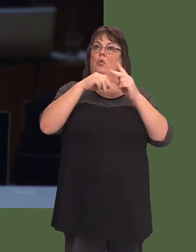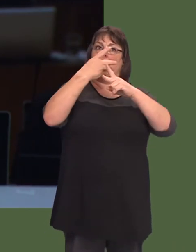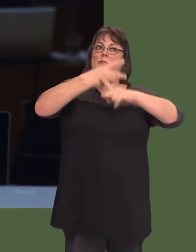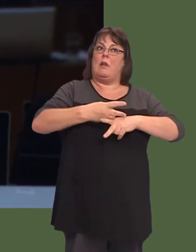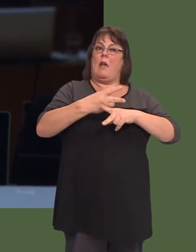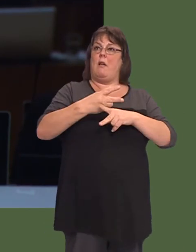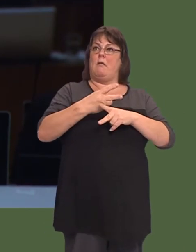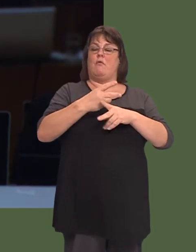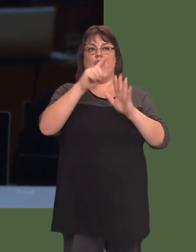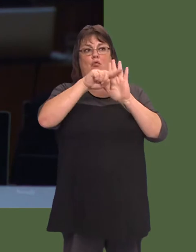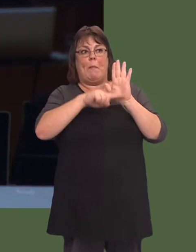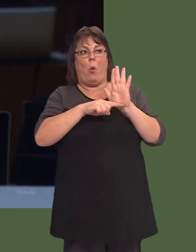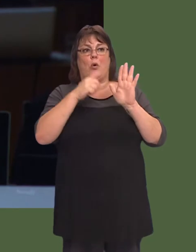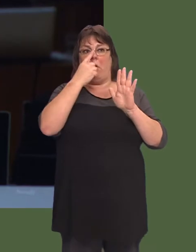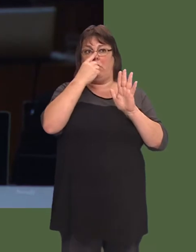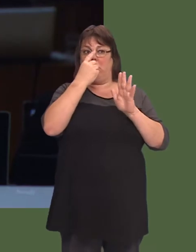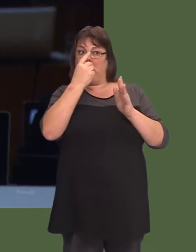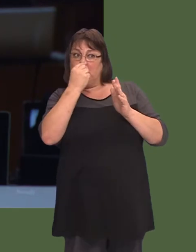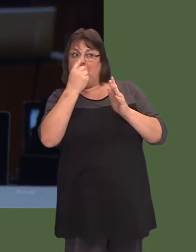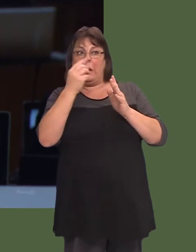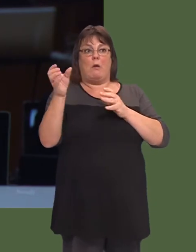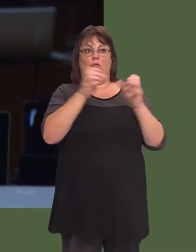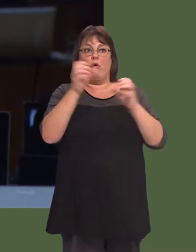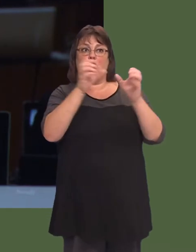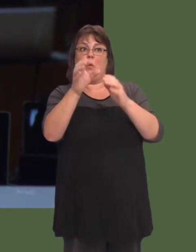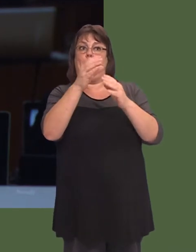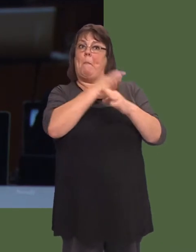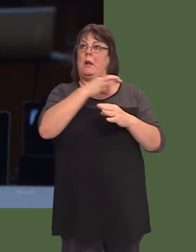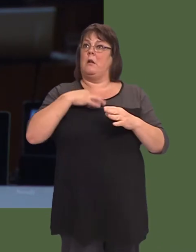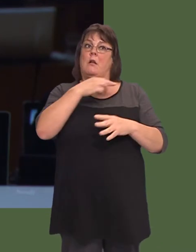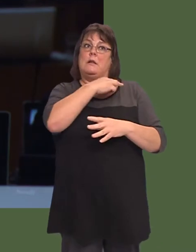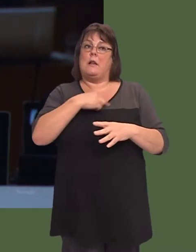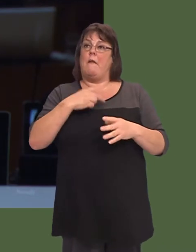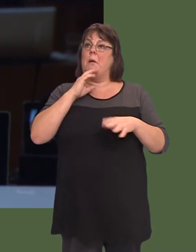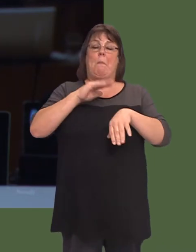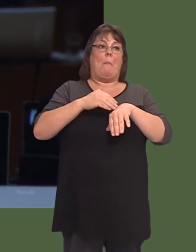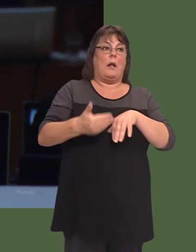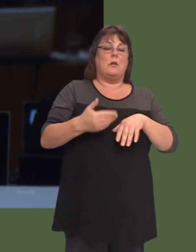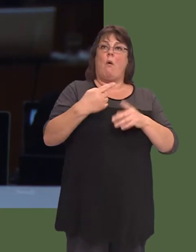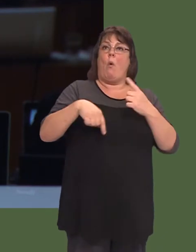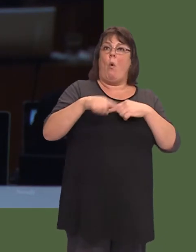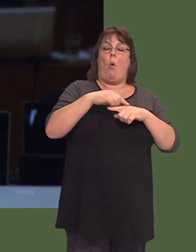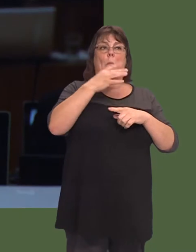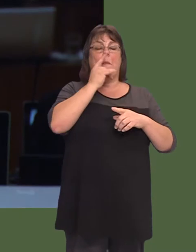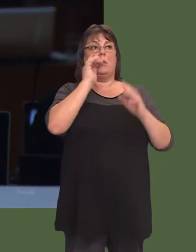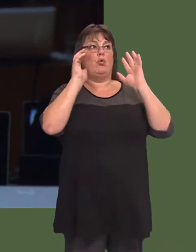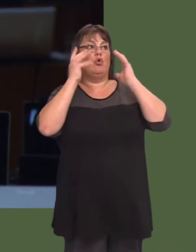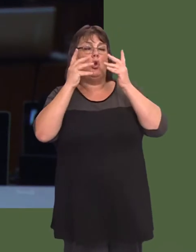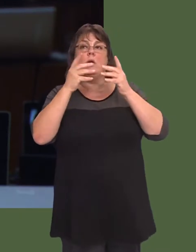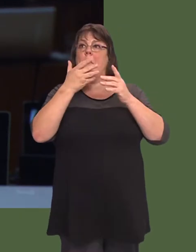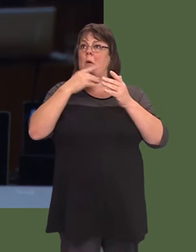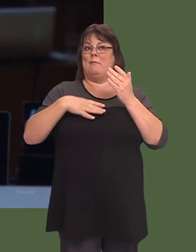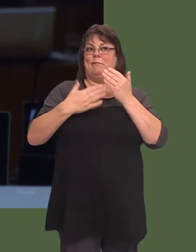Ond er yr holl dystiolaeth gan y pwyllgor, y proffesiwn aír sector yn ehangach am yr